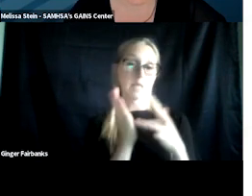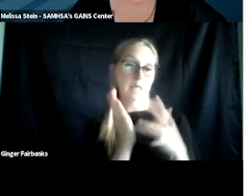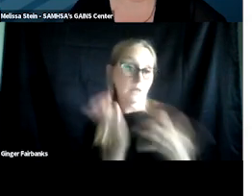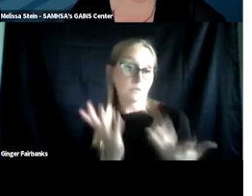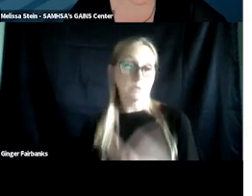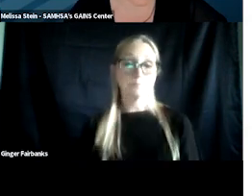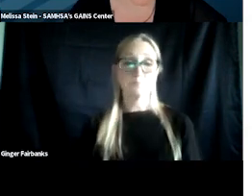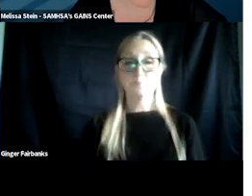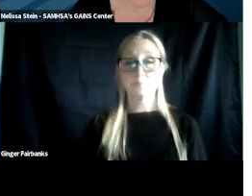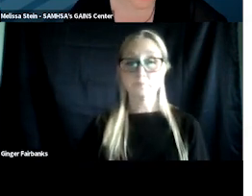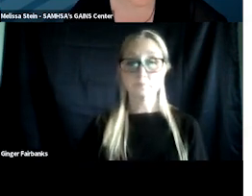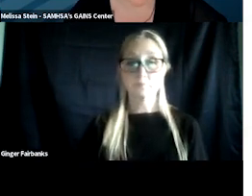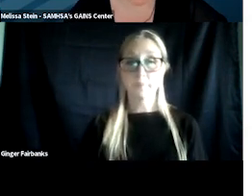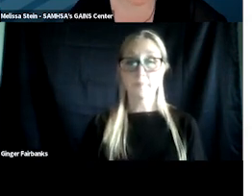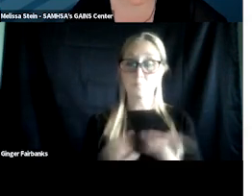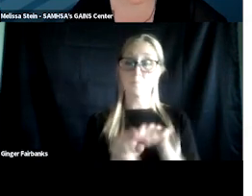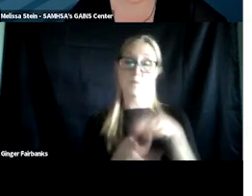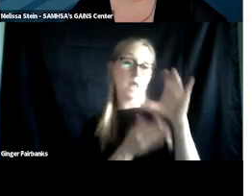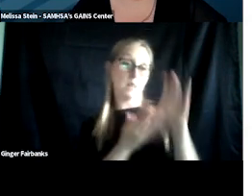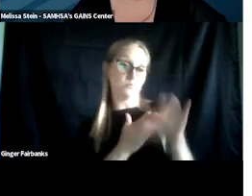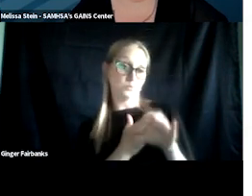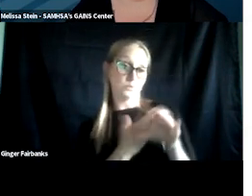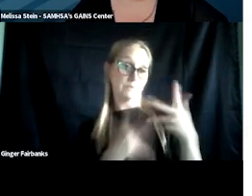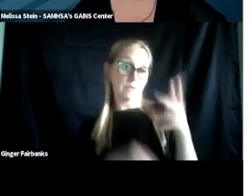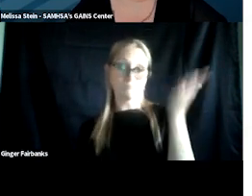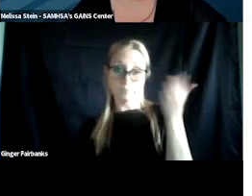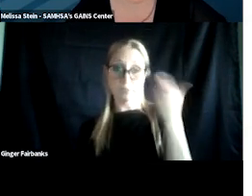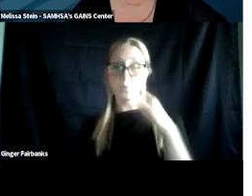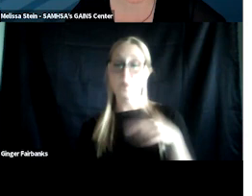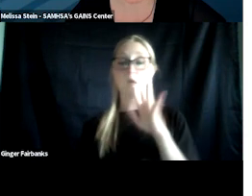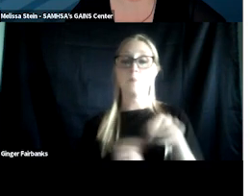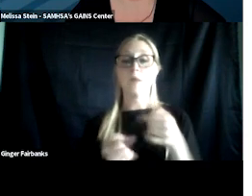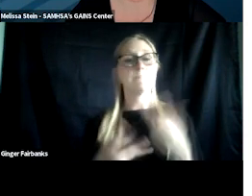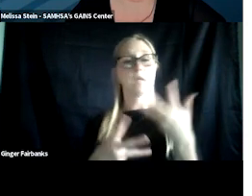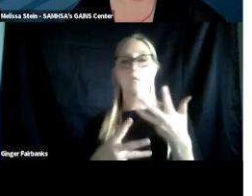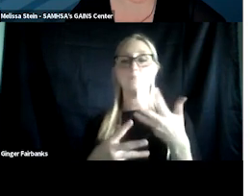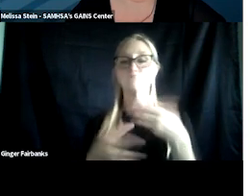And at the conclusion of the presentations, we will cover as many questions as time permits.